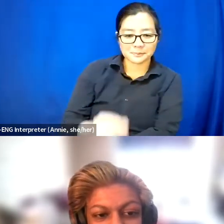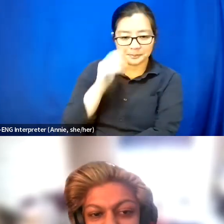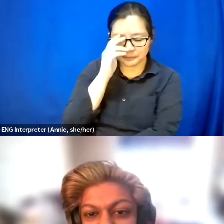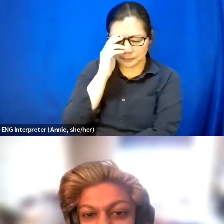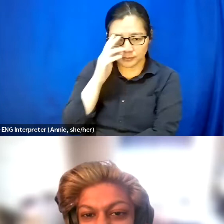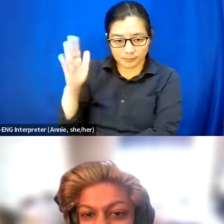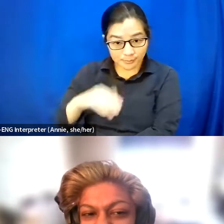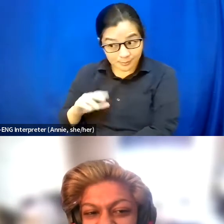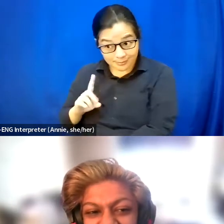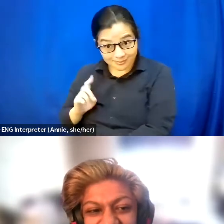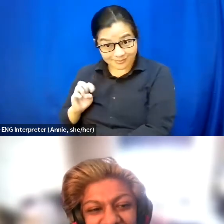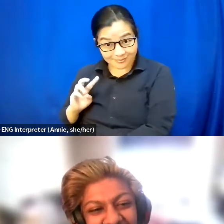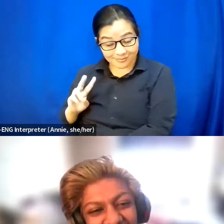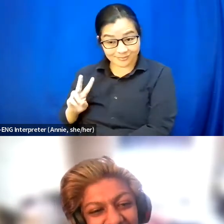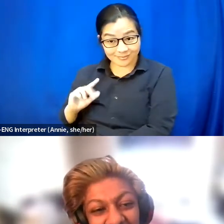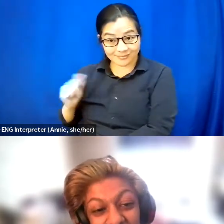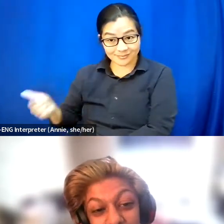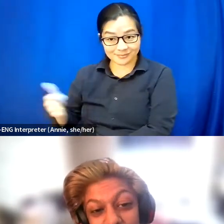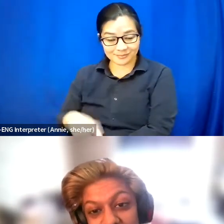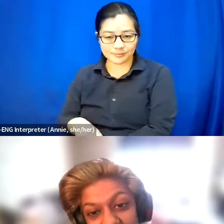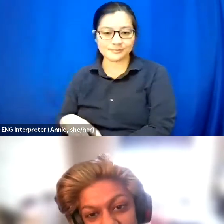And Dev. I am Dev.